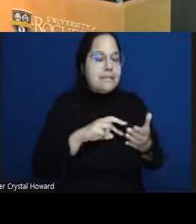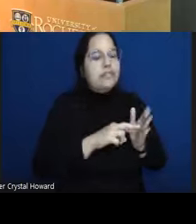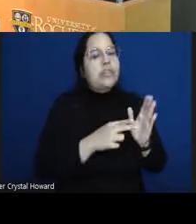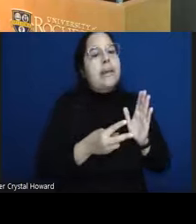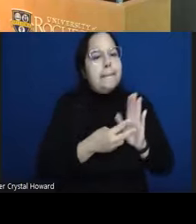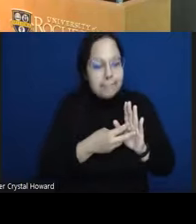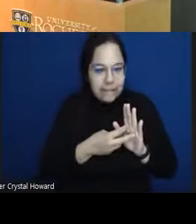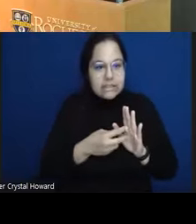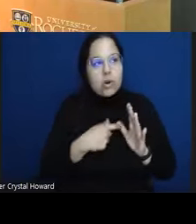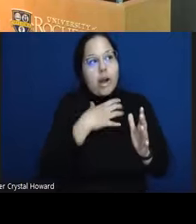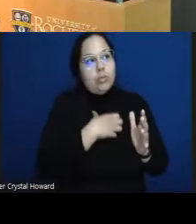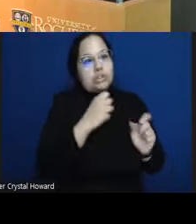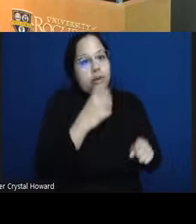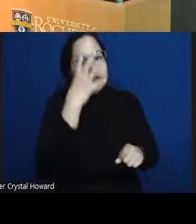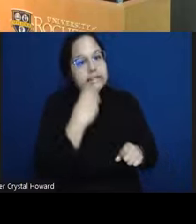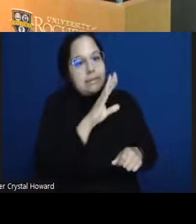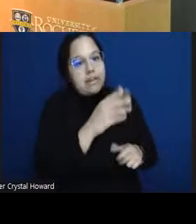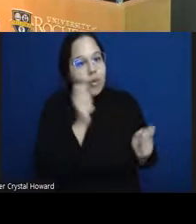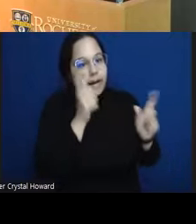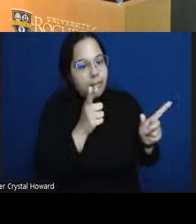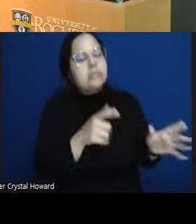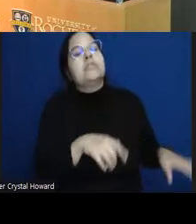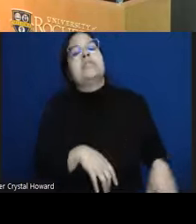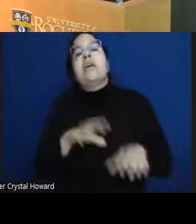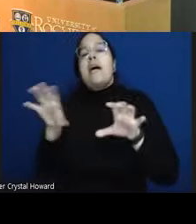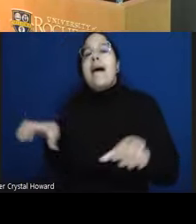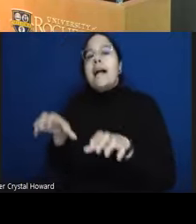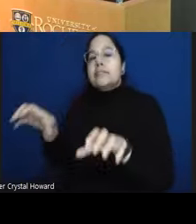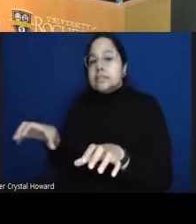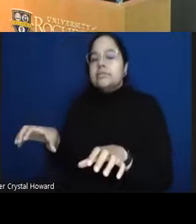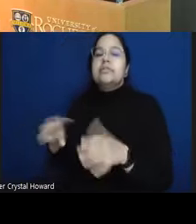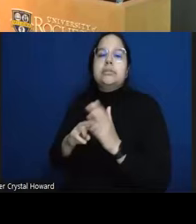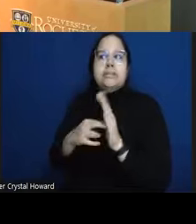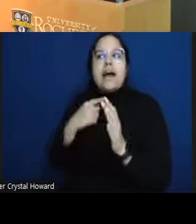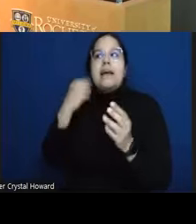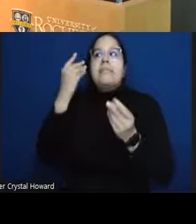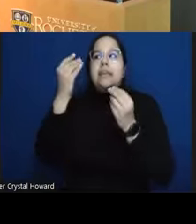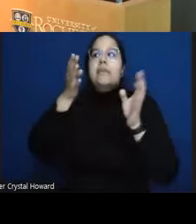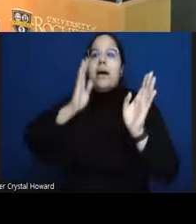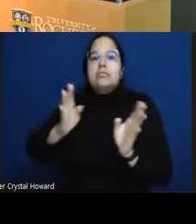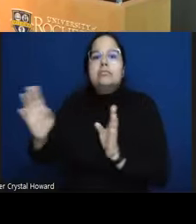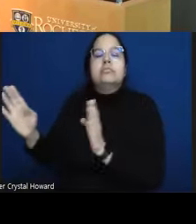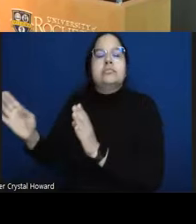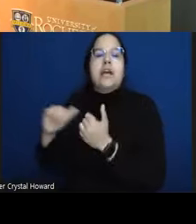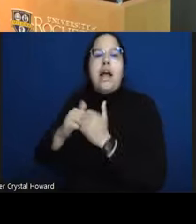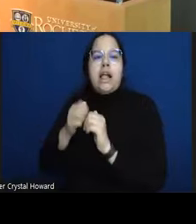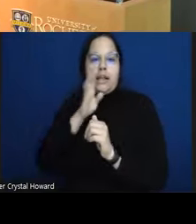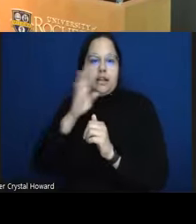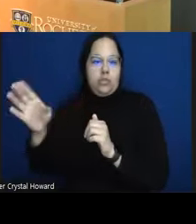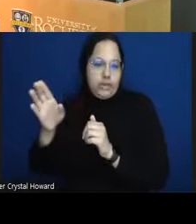ideation would be you know I thinking about ways to end My Life um and so they would get surveys